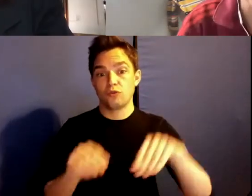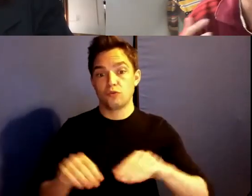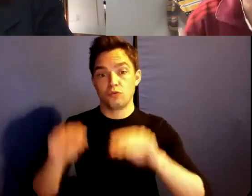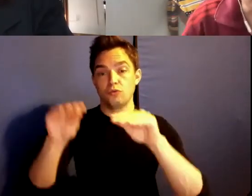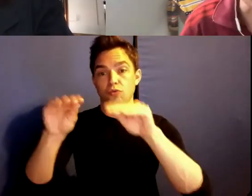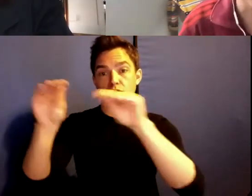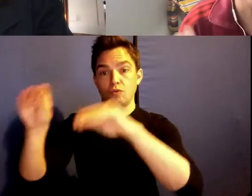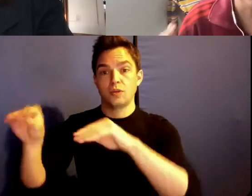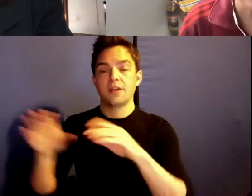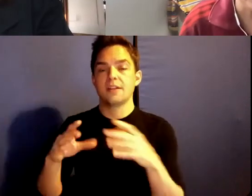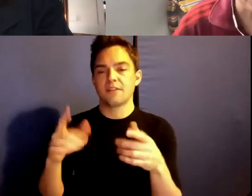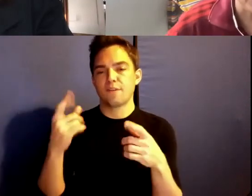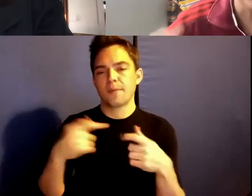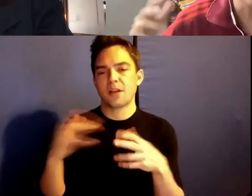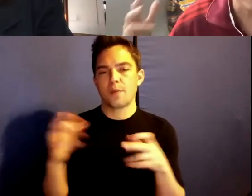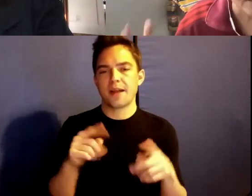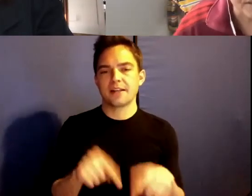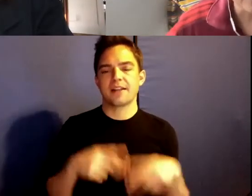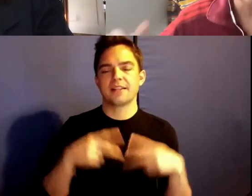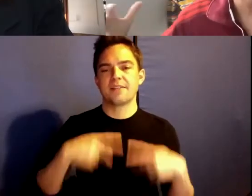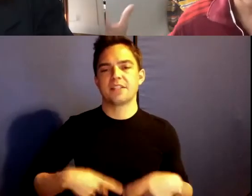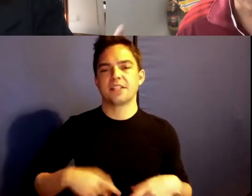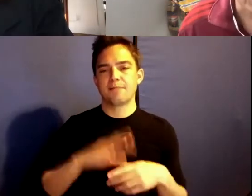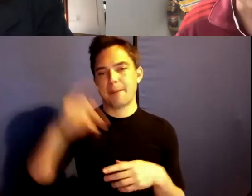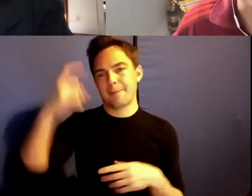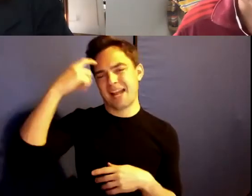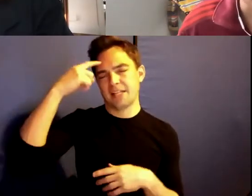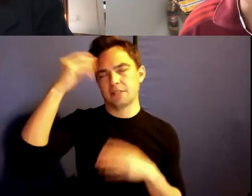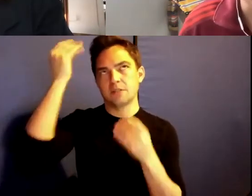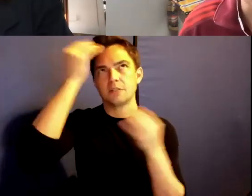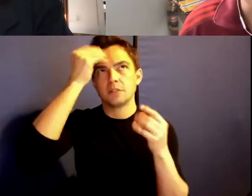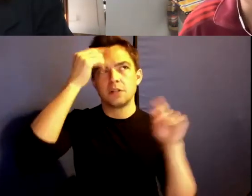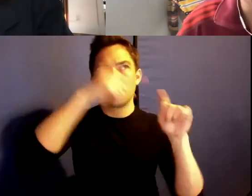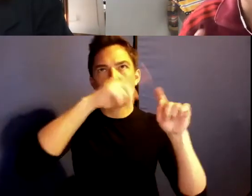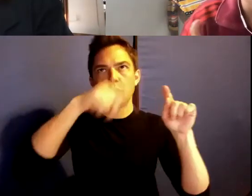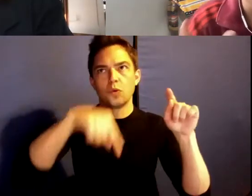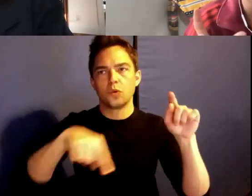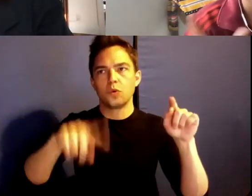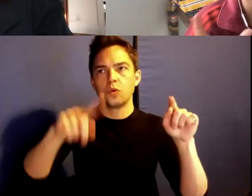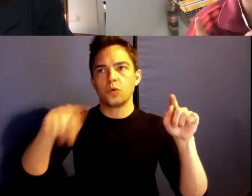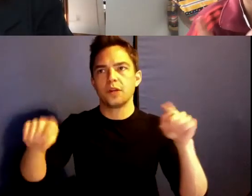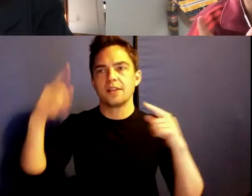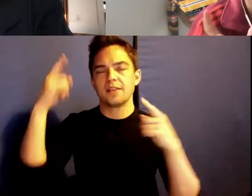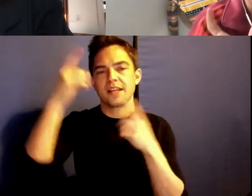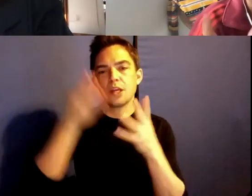It's a physicality of my mind as I'm thinking through the books and writing at this kind